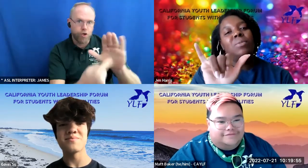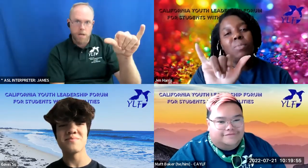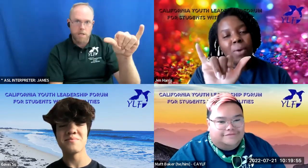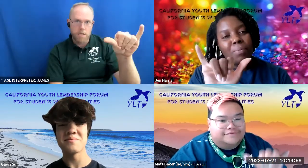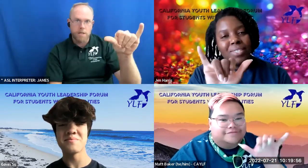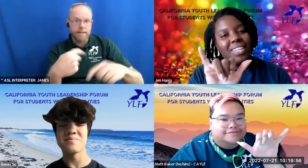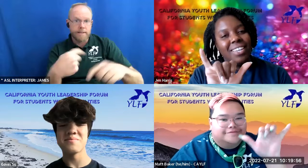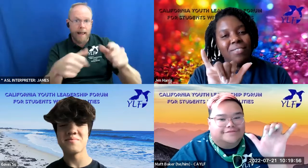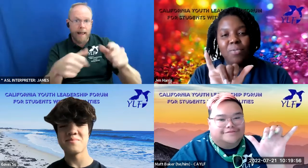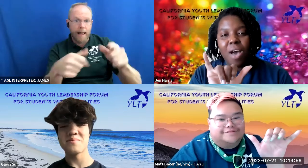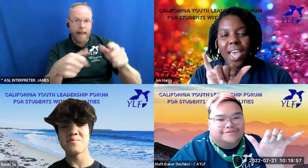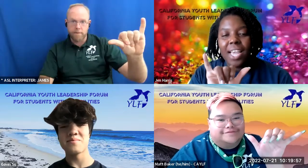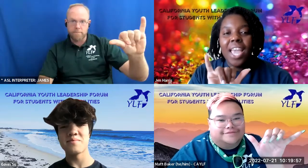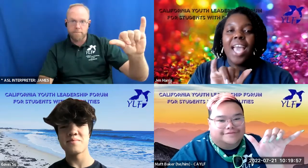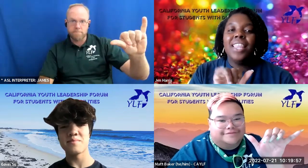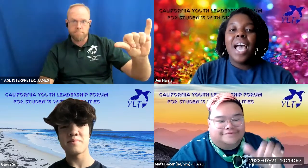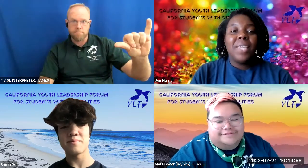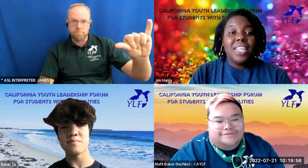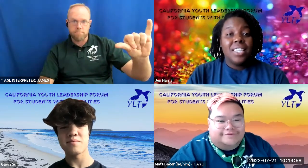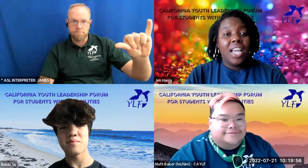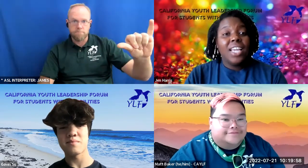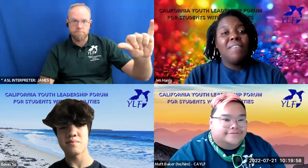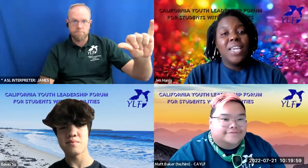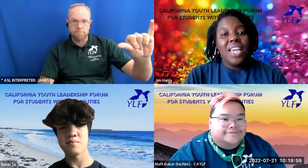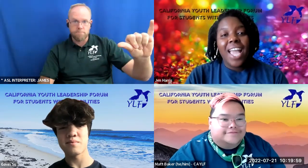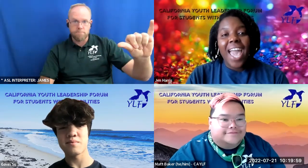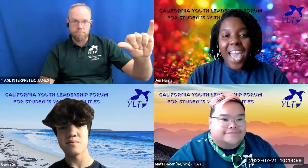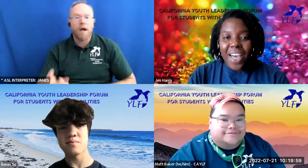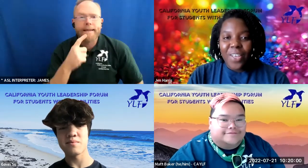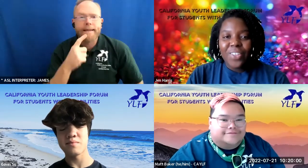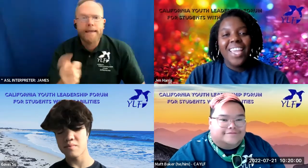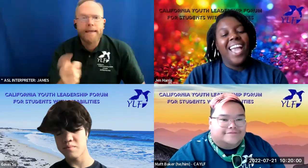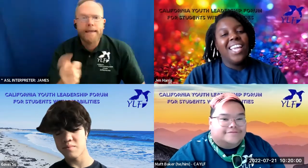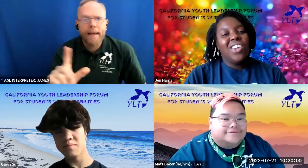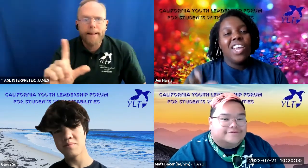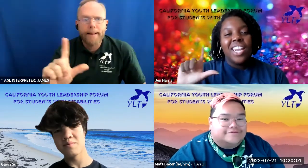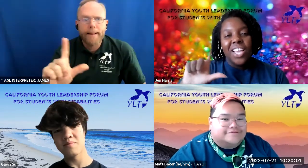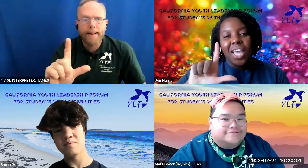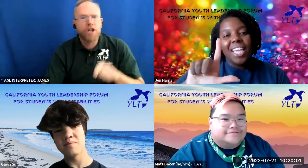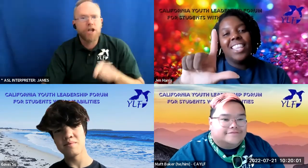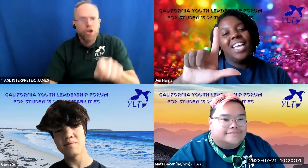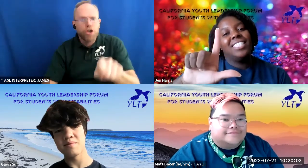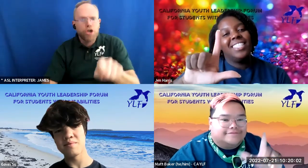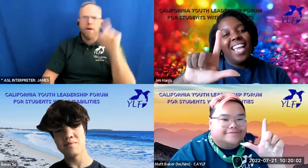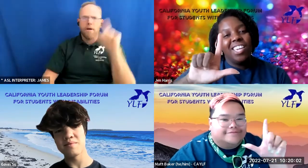be representative of y and then i'm gonna say give me an l and you're gonna go like this and you're